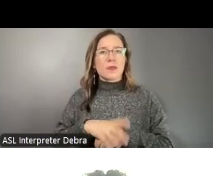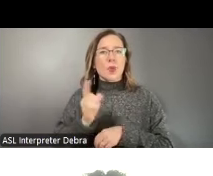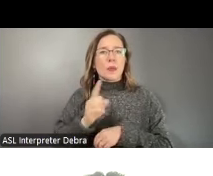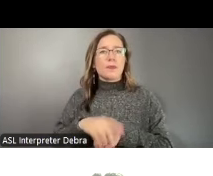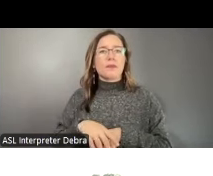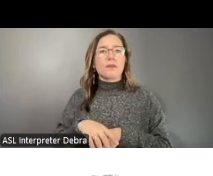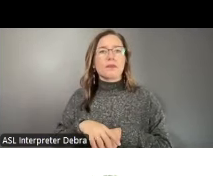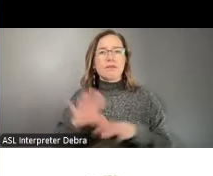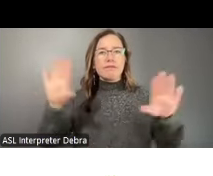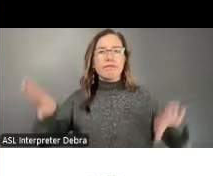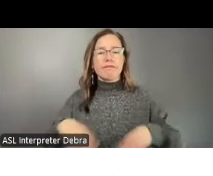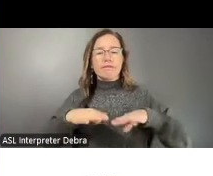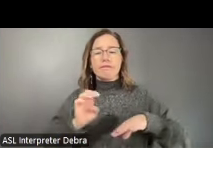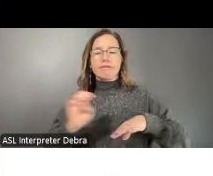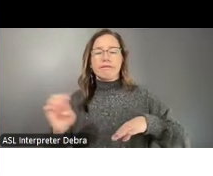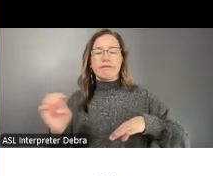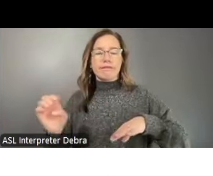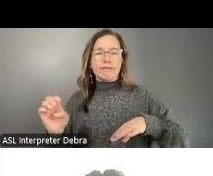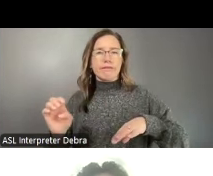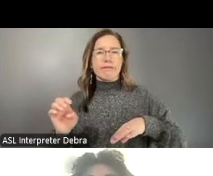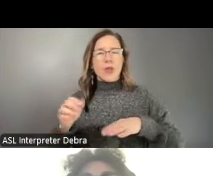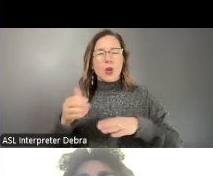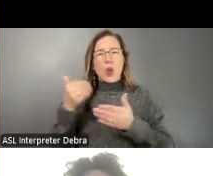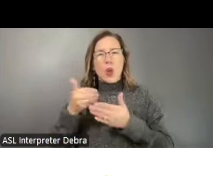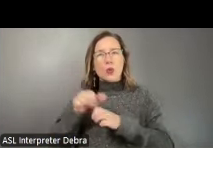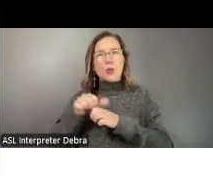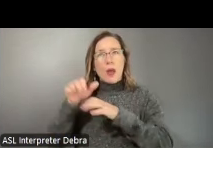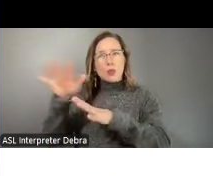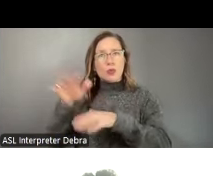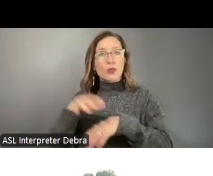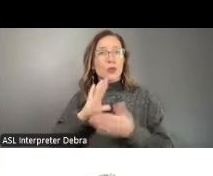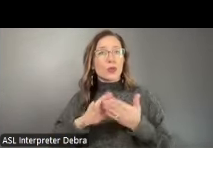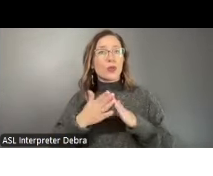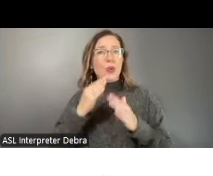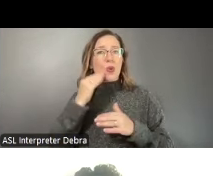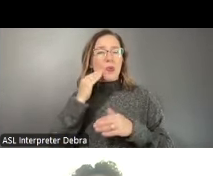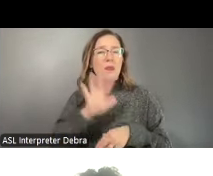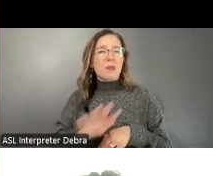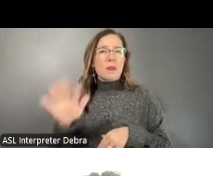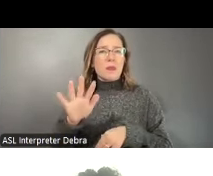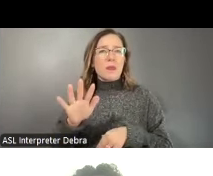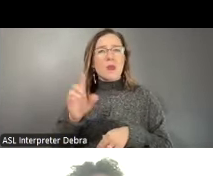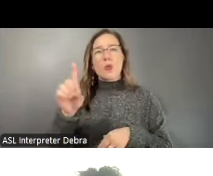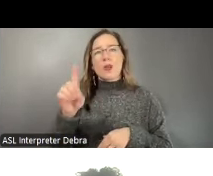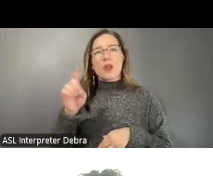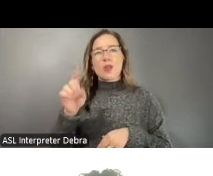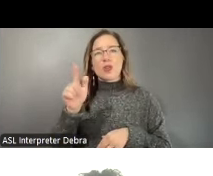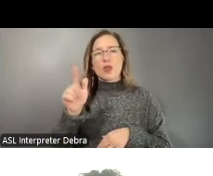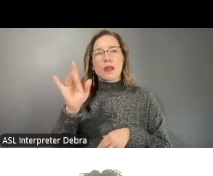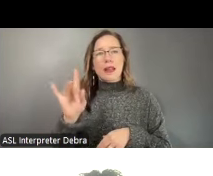eastern end of the Central Mountain Range, our city is home to approximately 128,000 residents